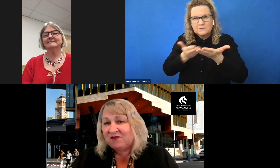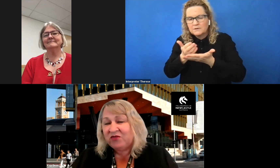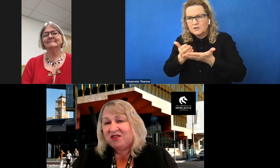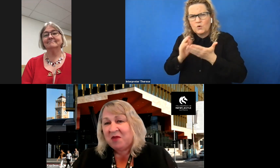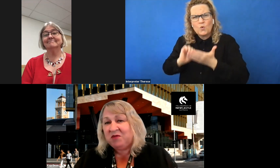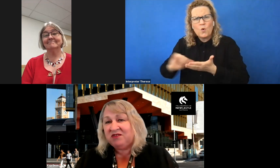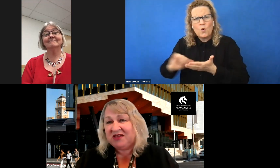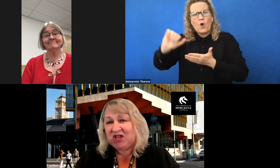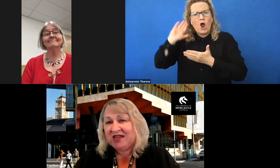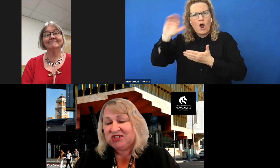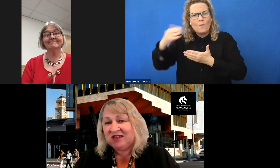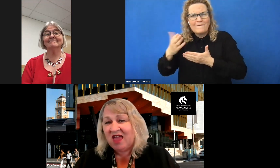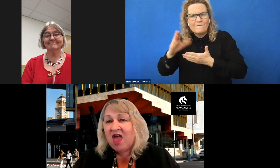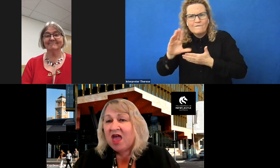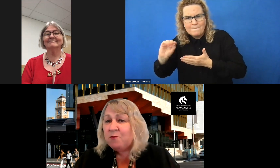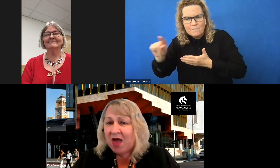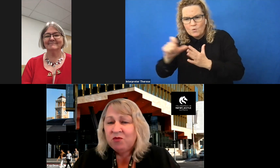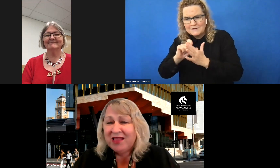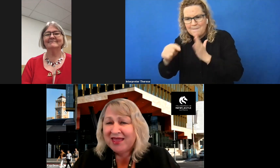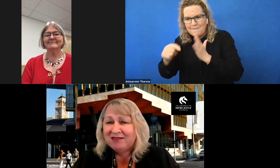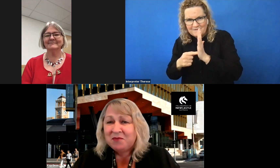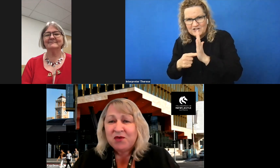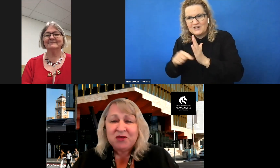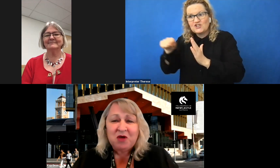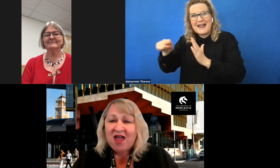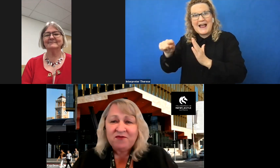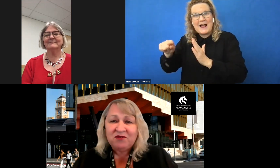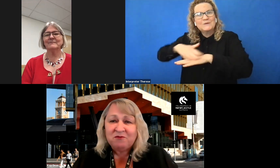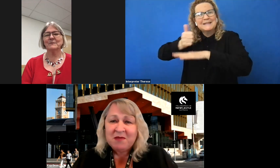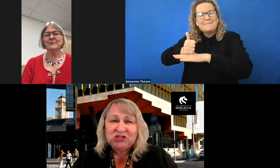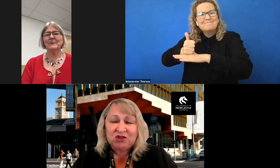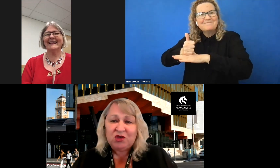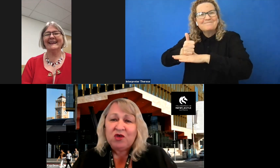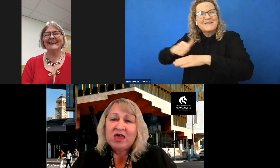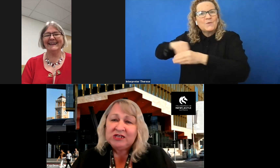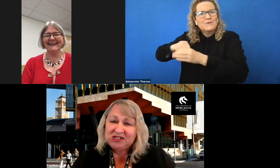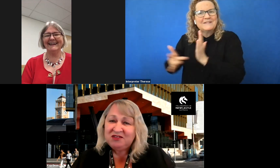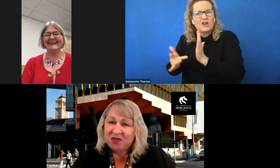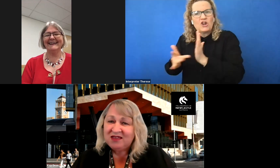for their departments of education. And Barbara Lansburg, I have to mention her, she has been in